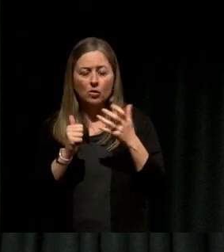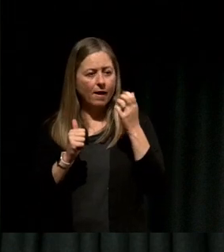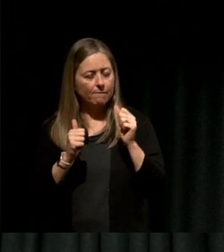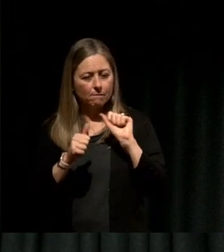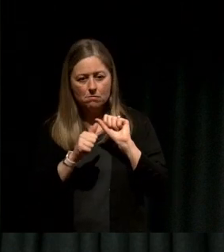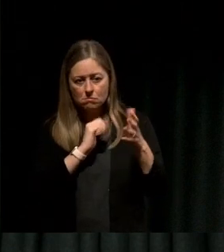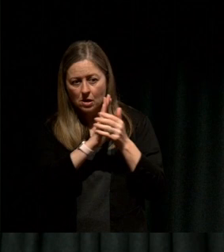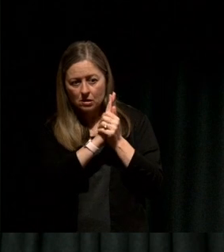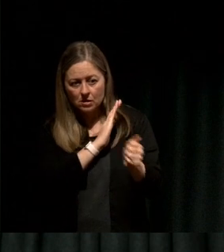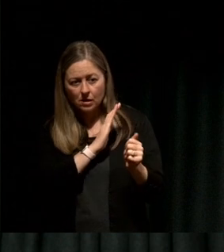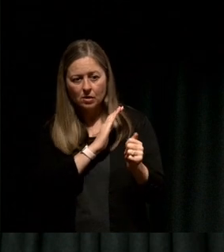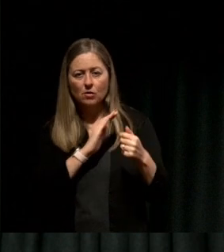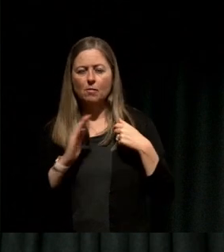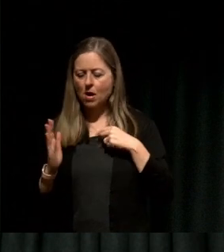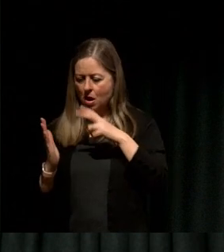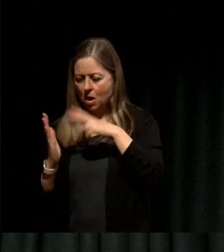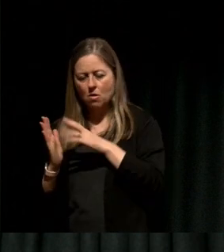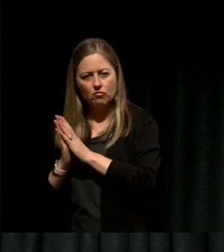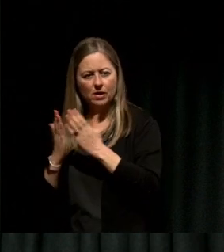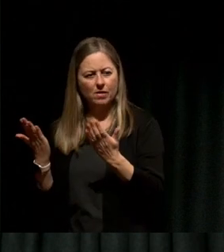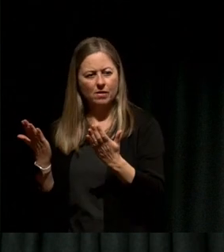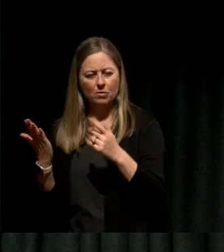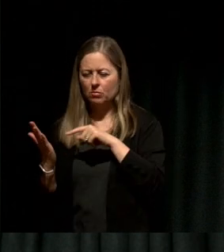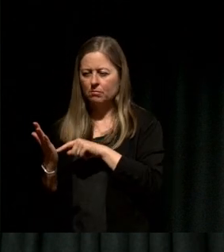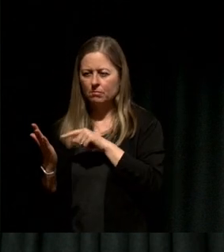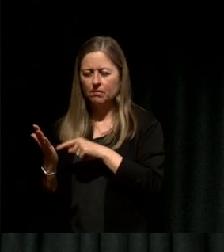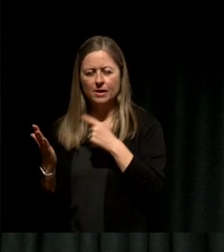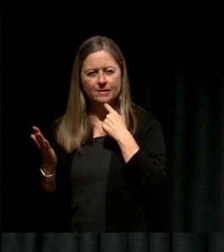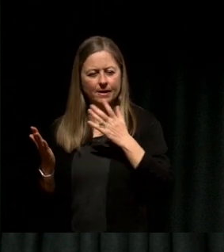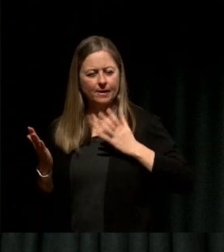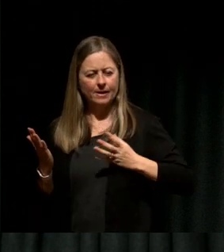But I found in that book a framework that said there's something more than that, and